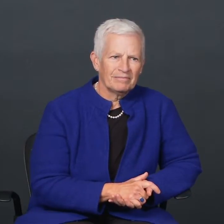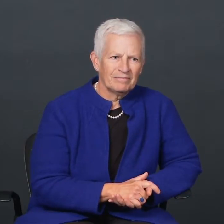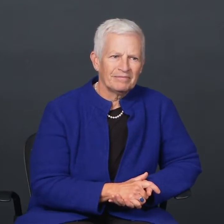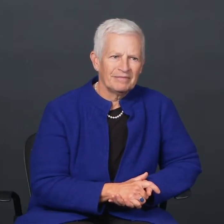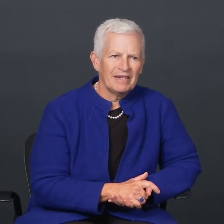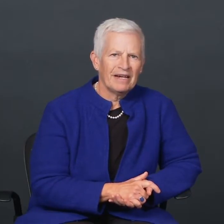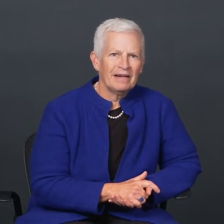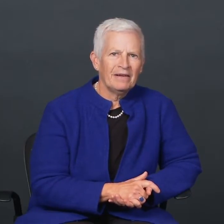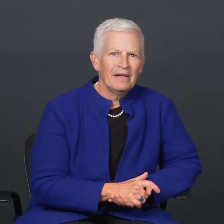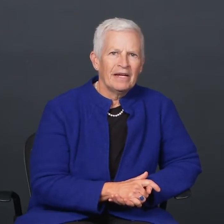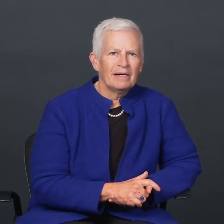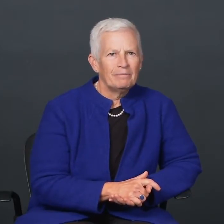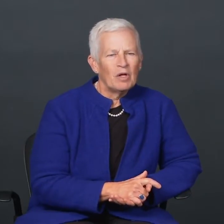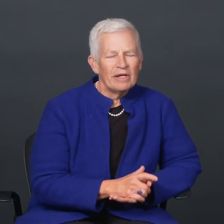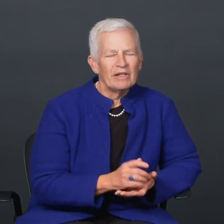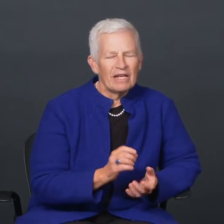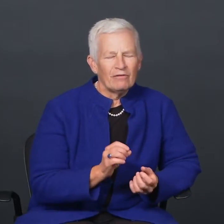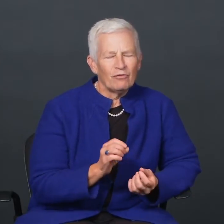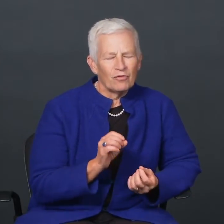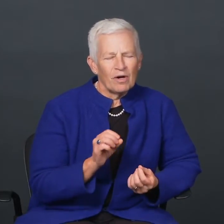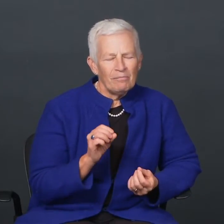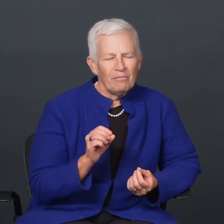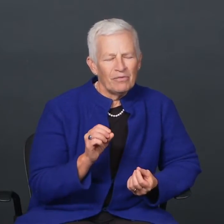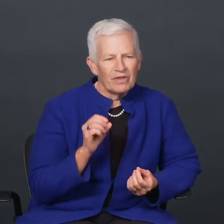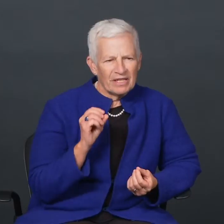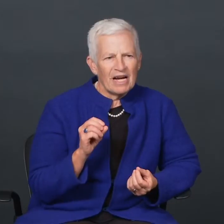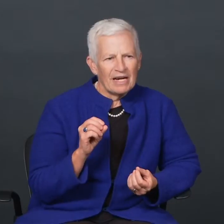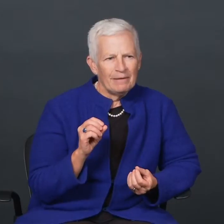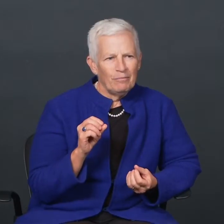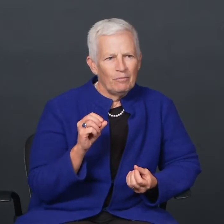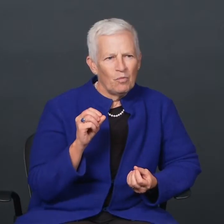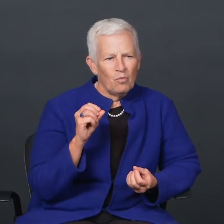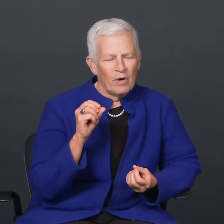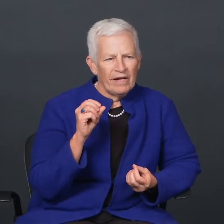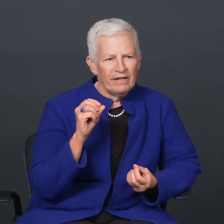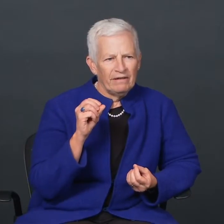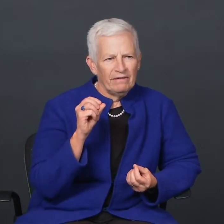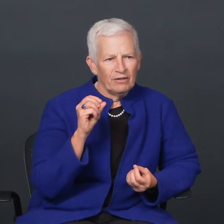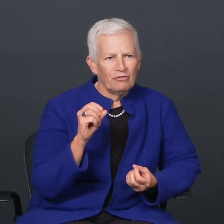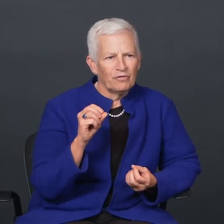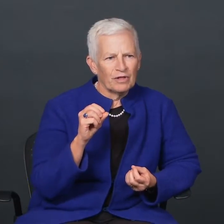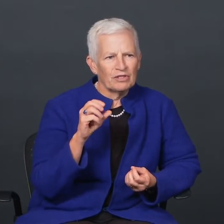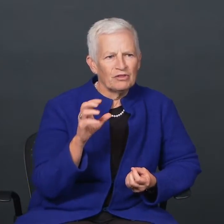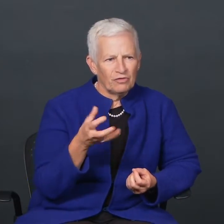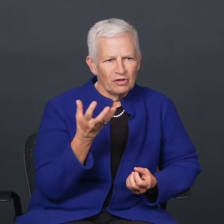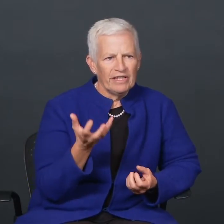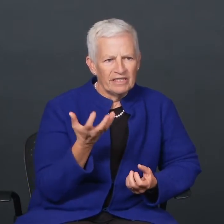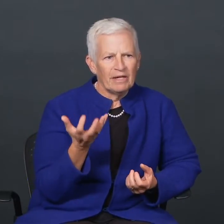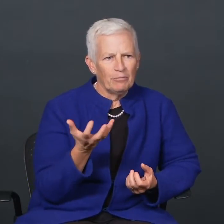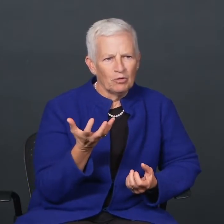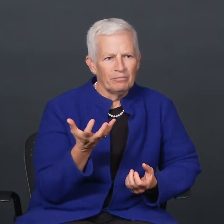Dr. Selfe: Yeah, from the time when the first fully assembled